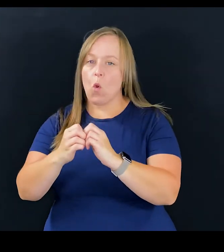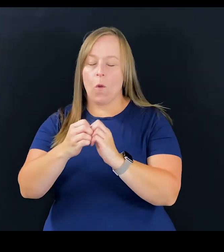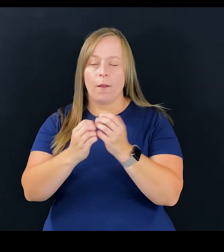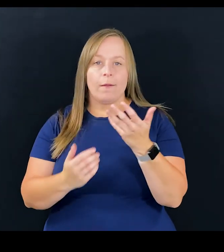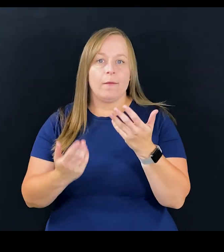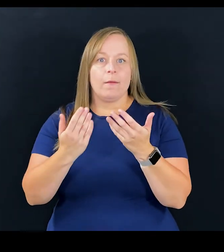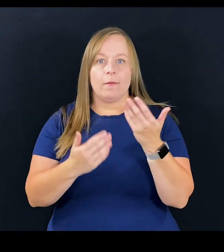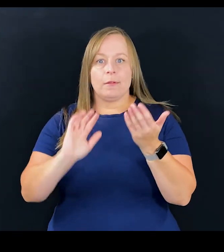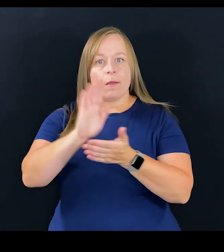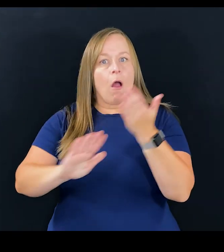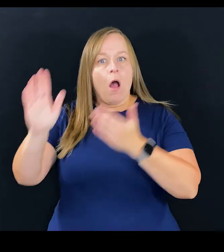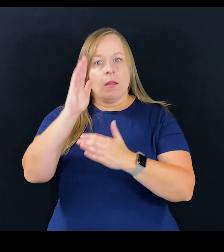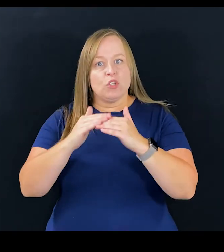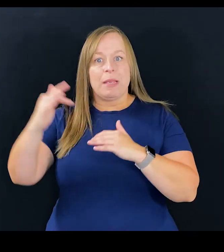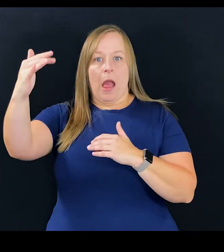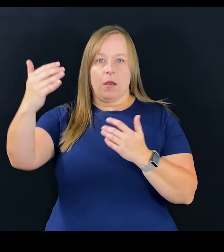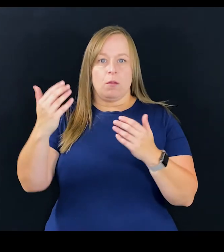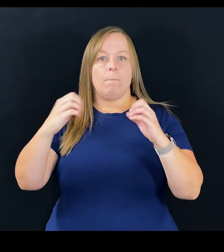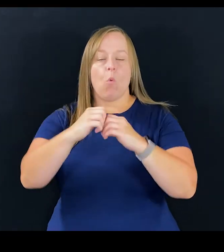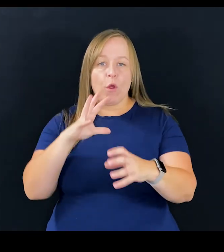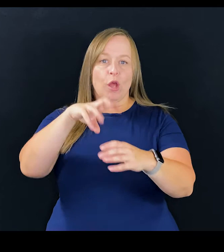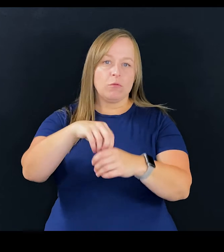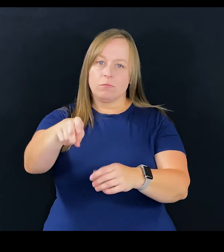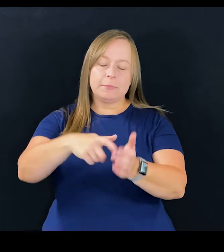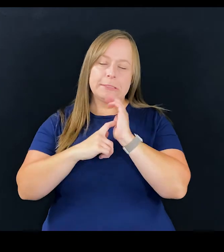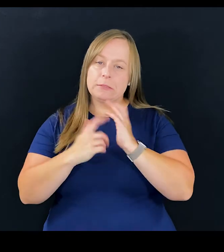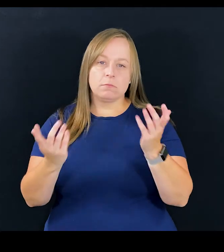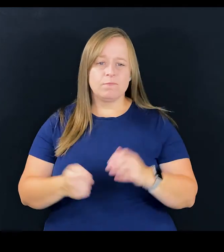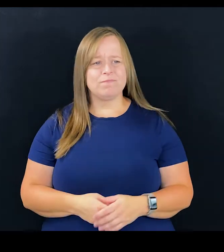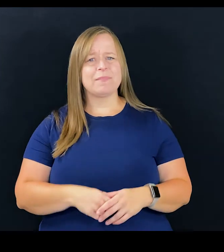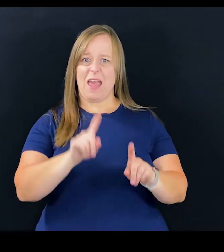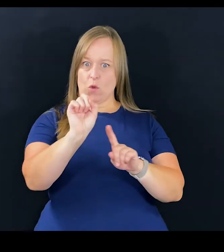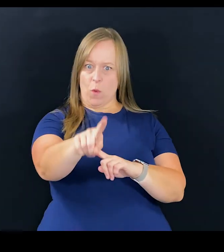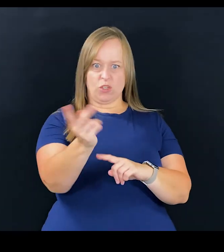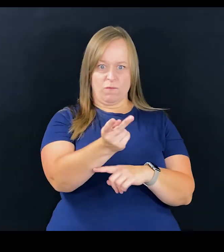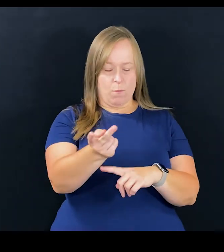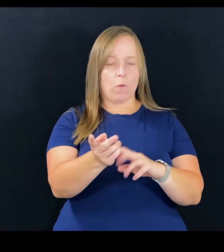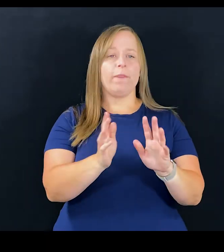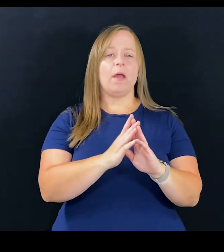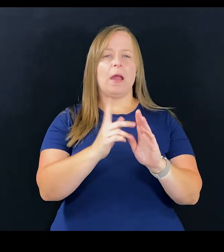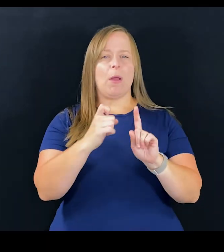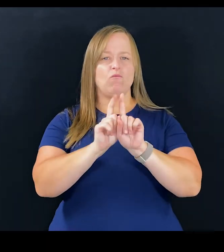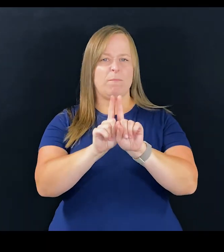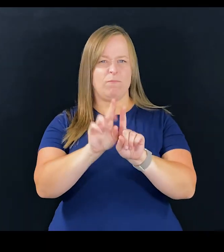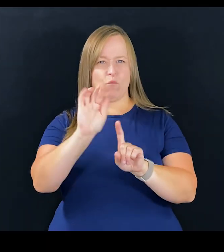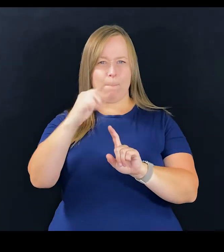into higher education and beyond so that we have more inclusion. I have a question for you both about representation.